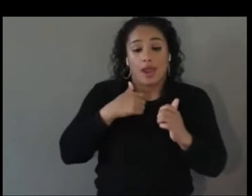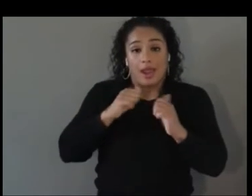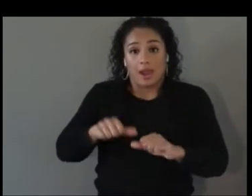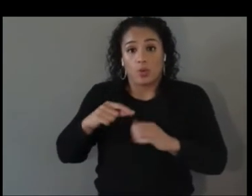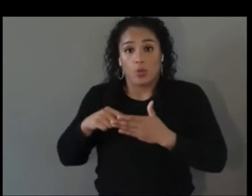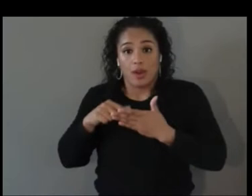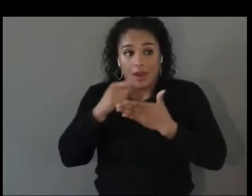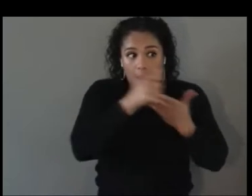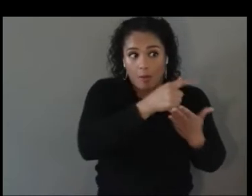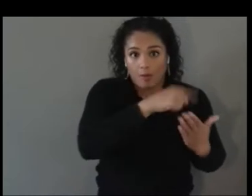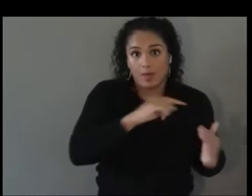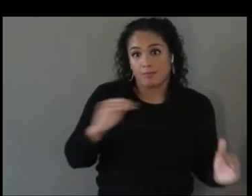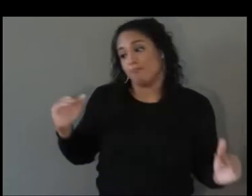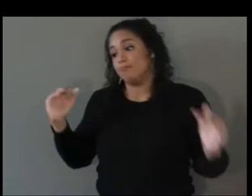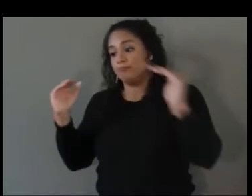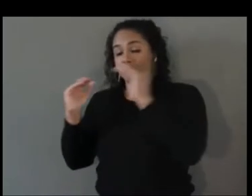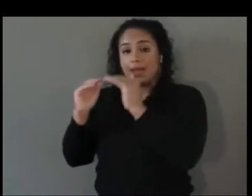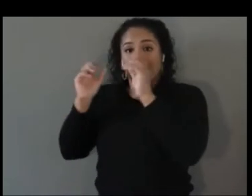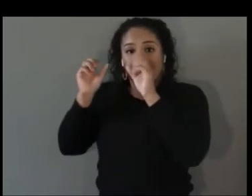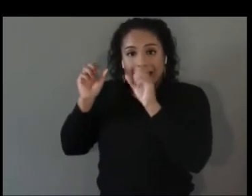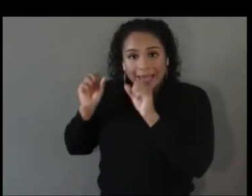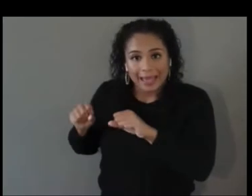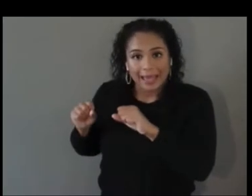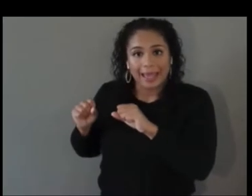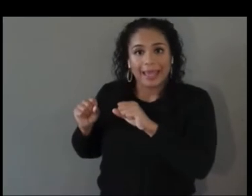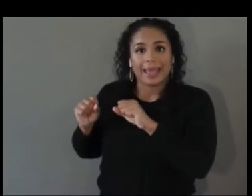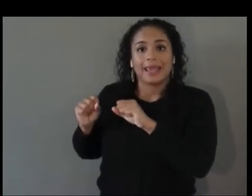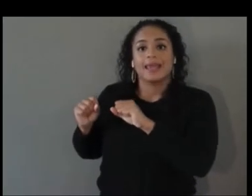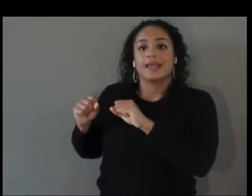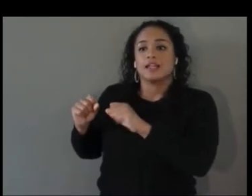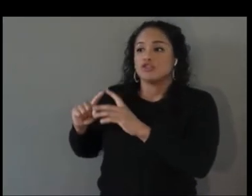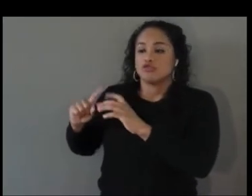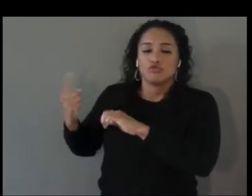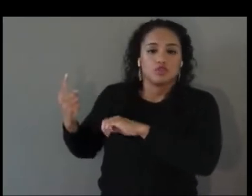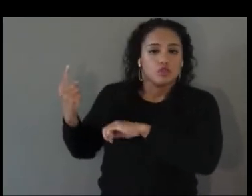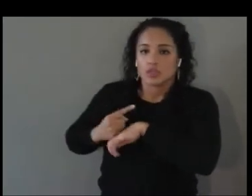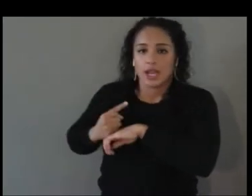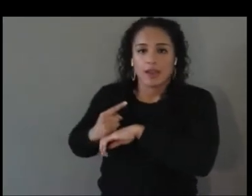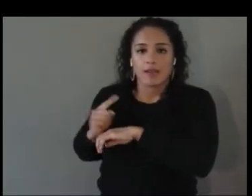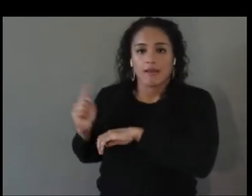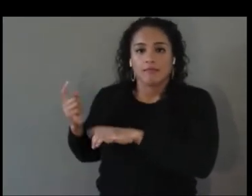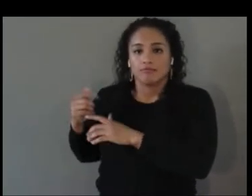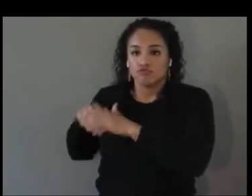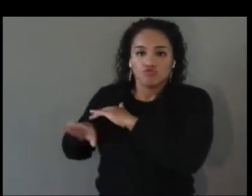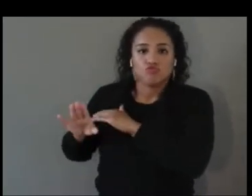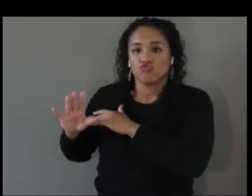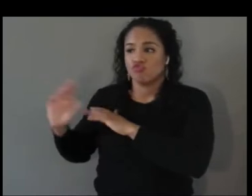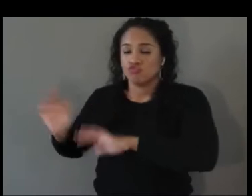mentorship development to stay with them when they go and enter into these platforms? We already know